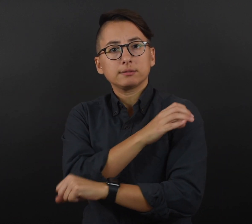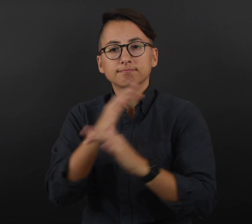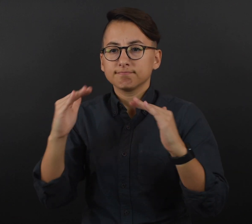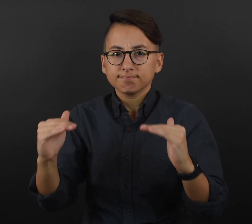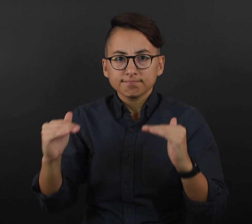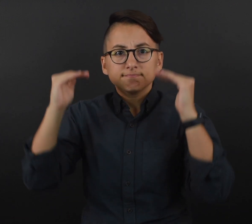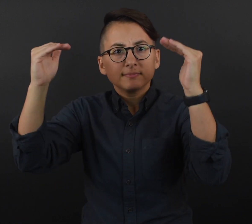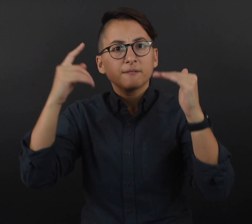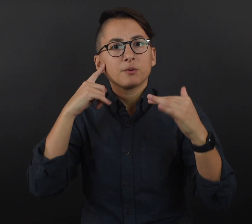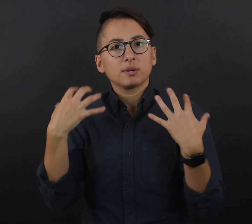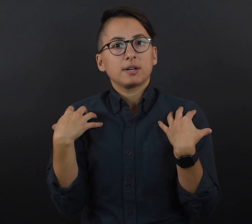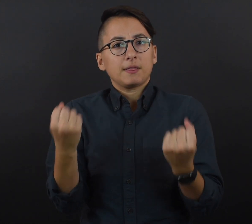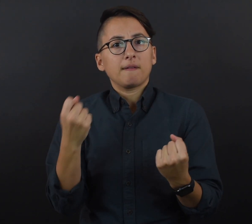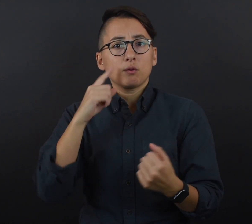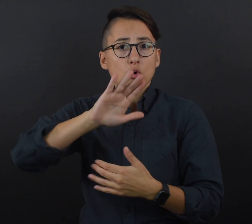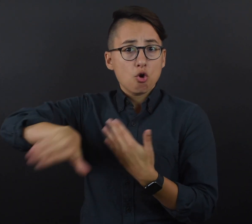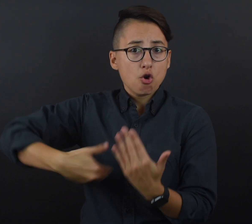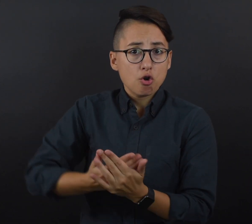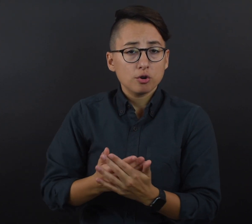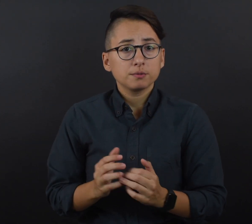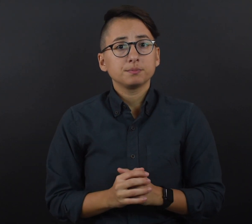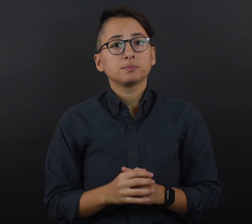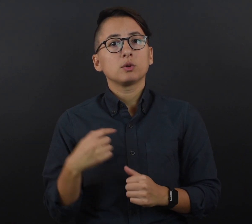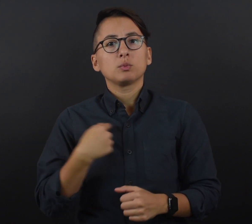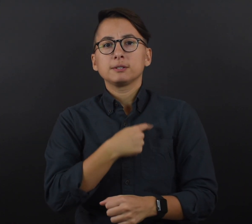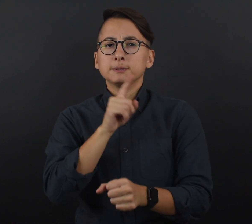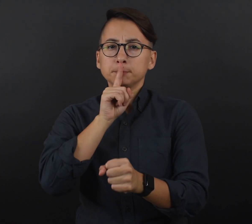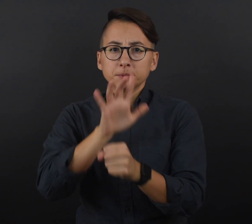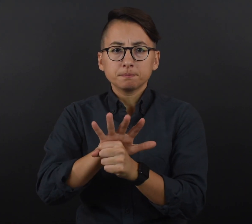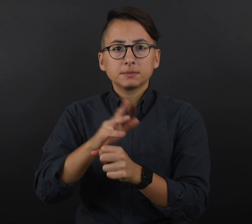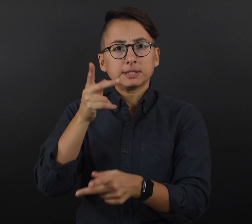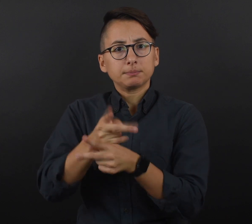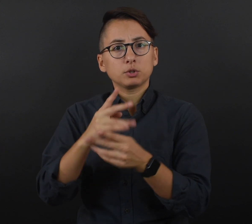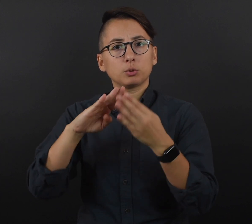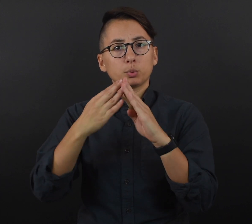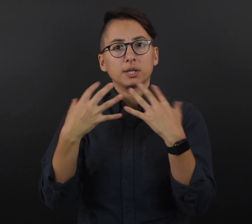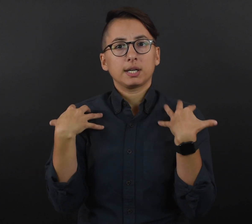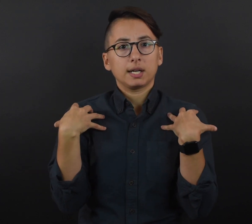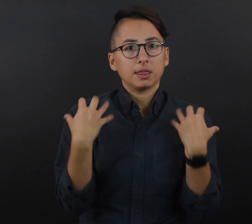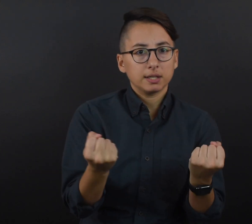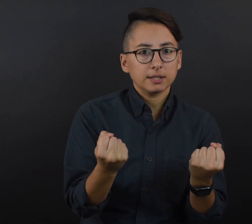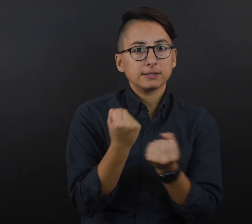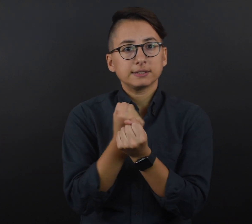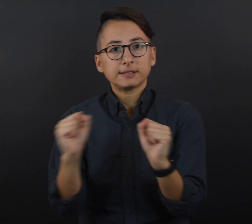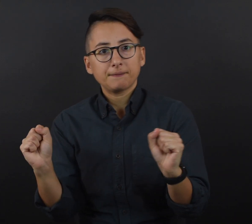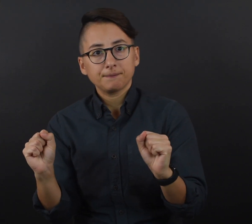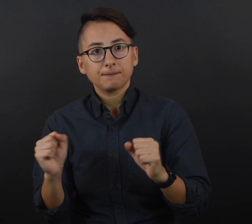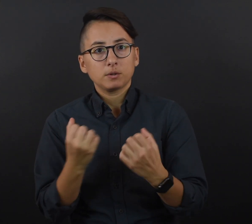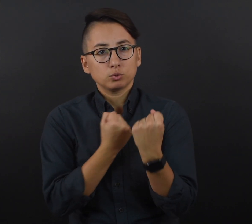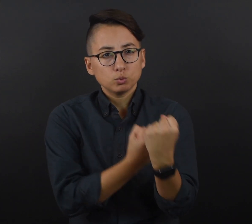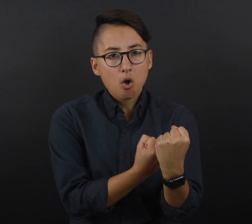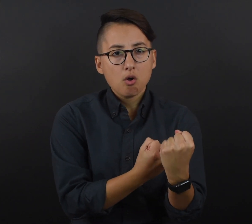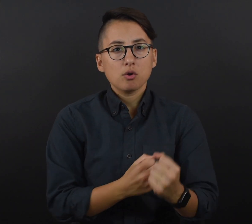wellbeing for all,” said Glen Gunderson, president and CEO of the YMCA of the North. “We are committed to keeping our communities healthy and strong.”